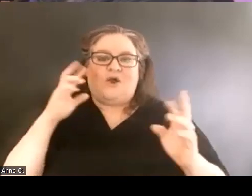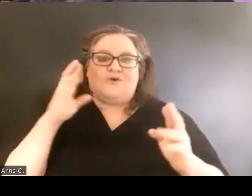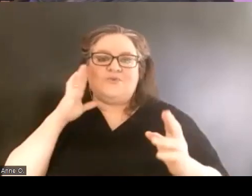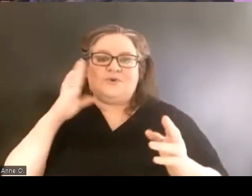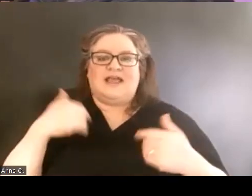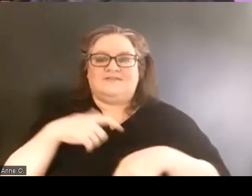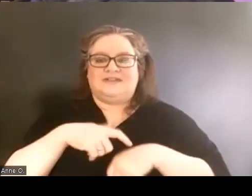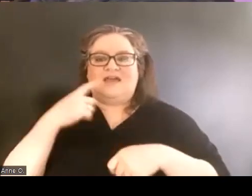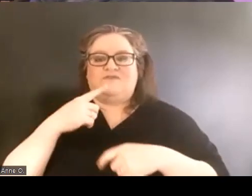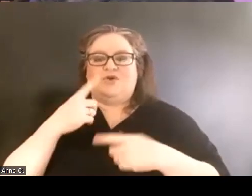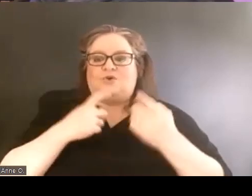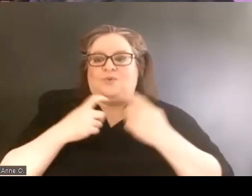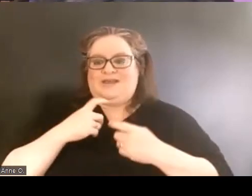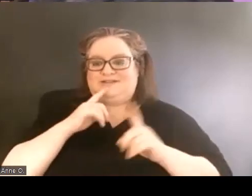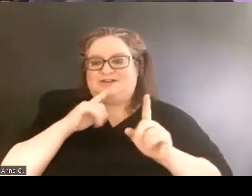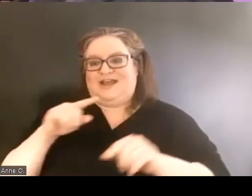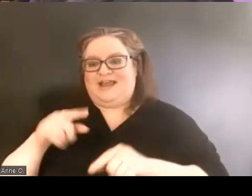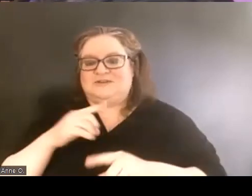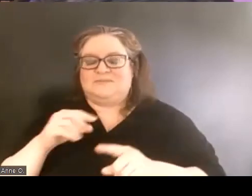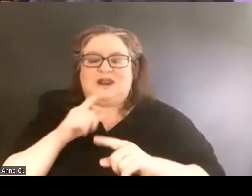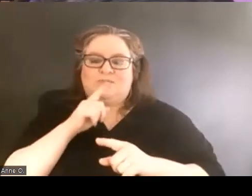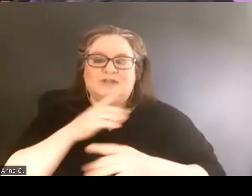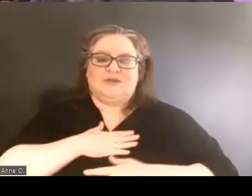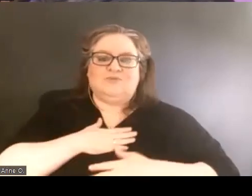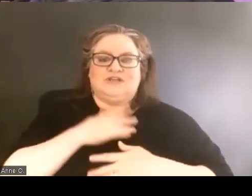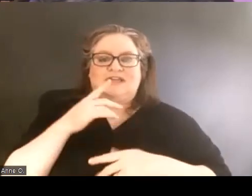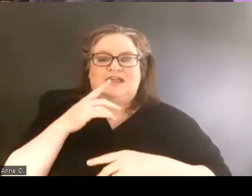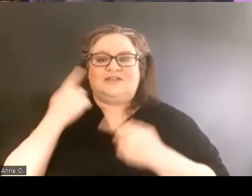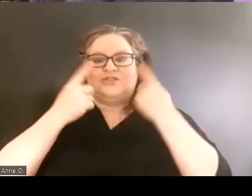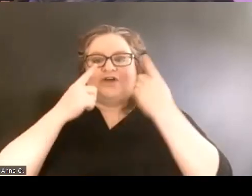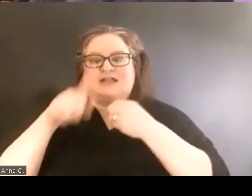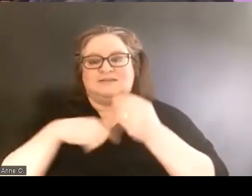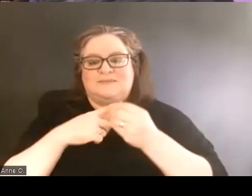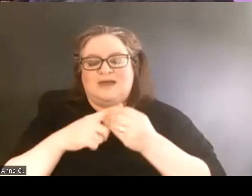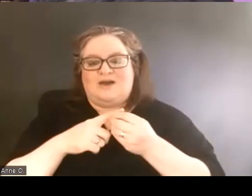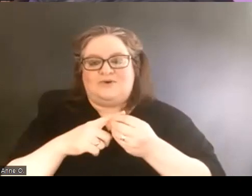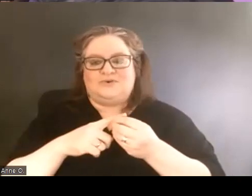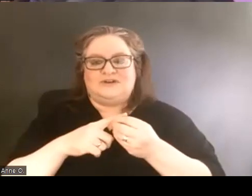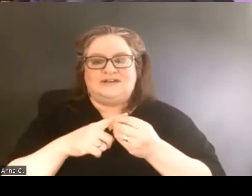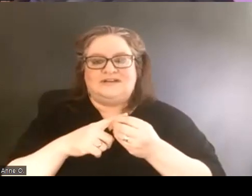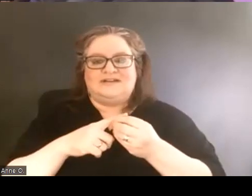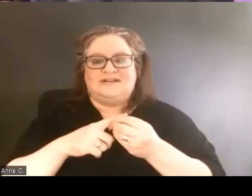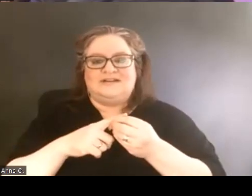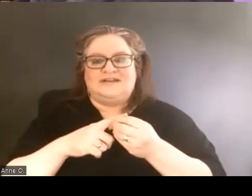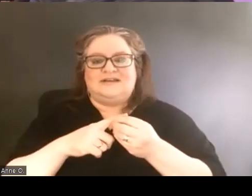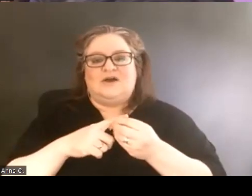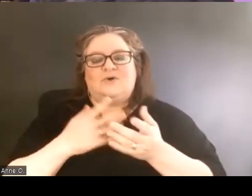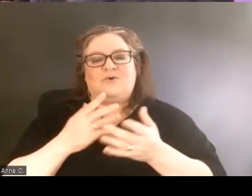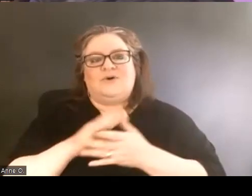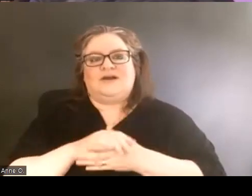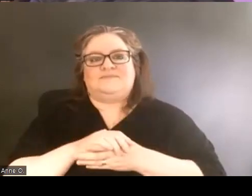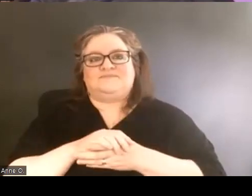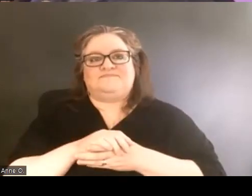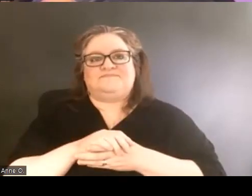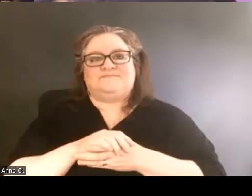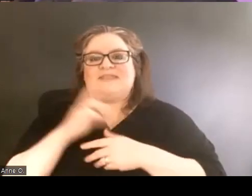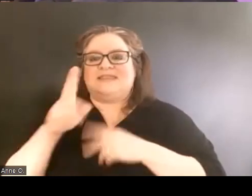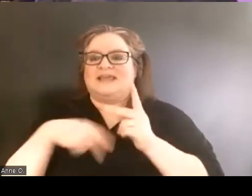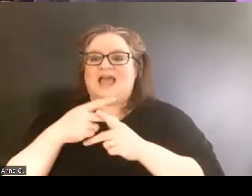but I really appreciate the thoughts about the kind of relationship between disabilities studies